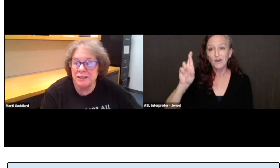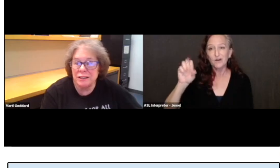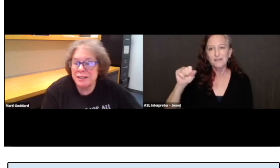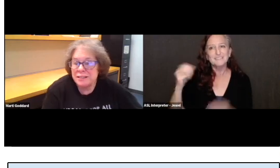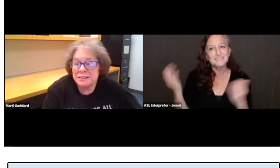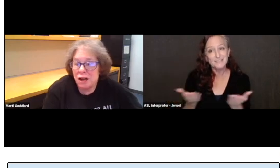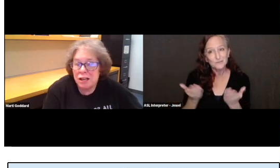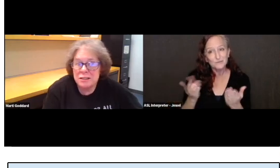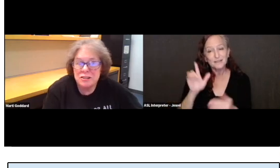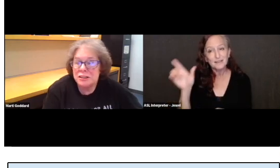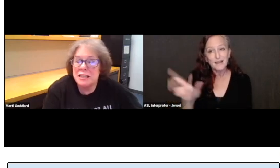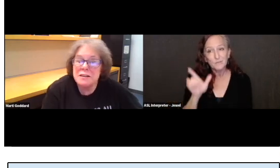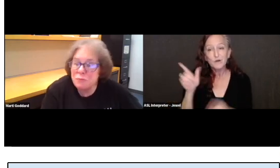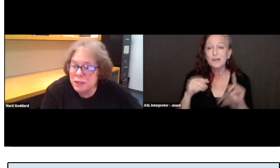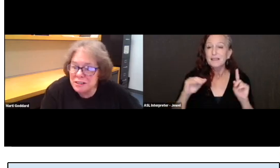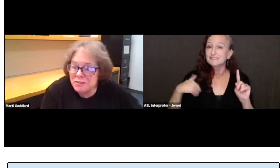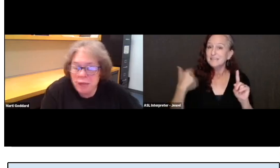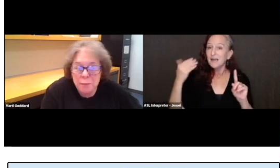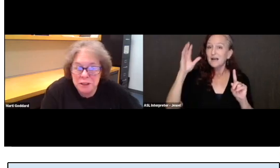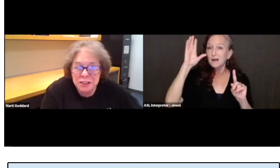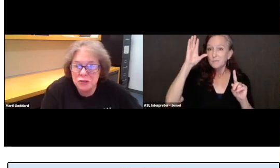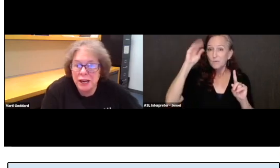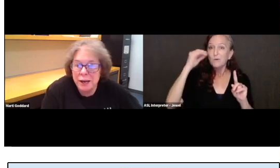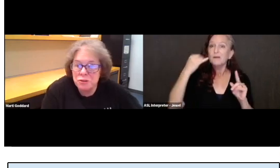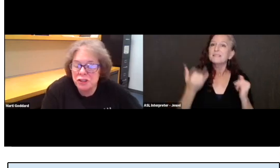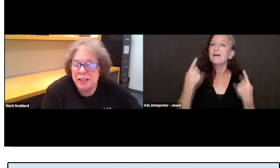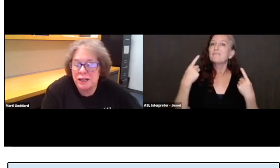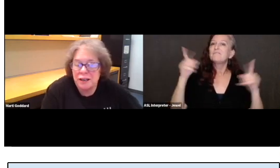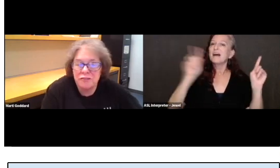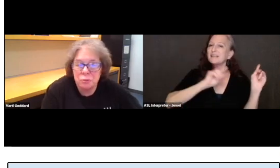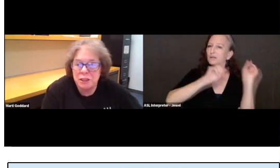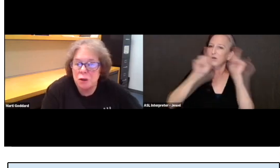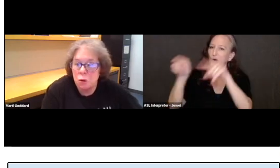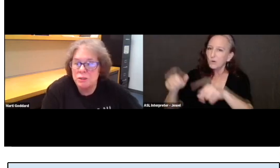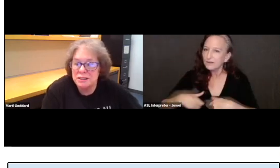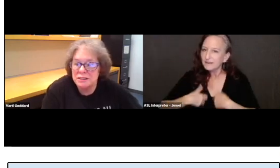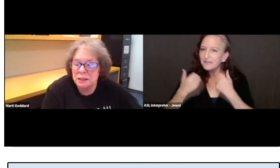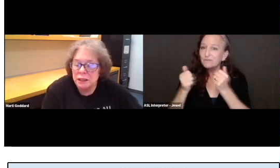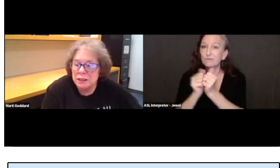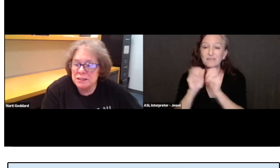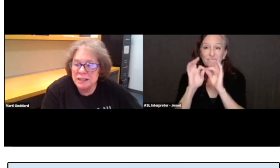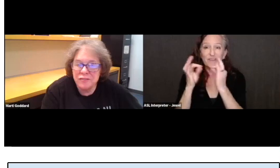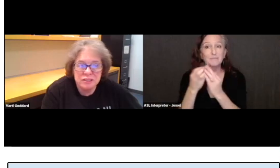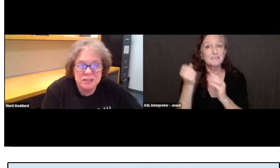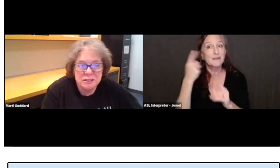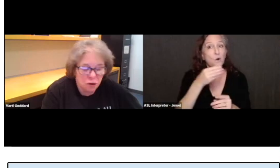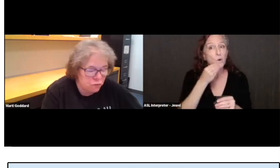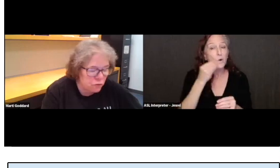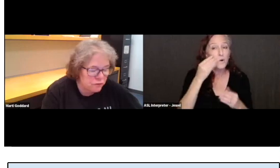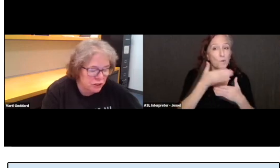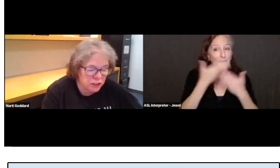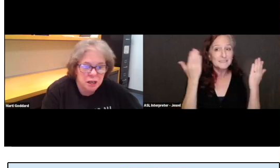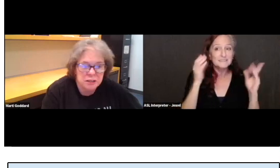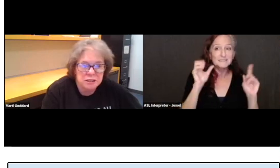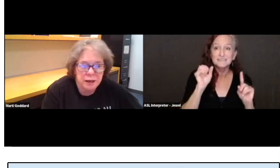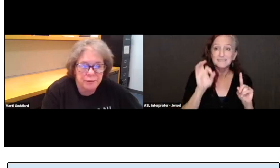and he has gone to live with his family in New Hampshire again after being homeless in San Francisco for a very long time.